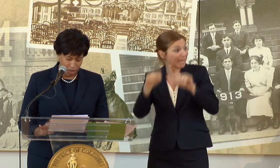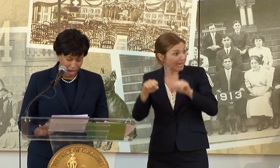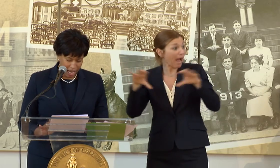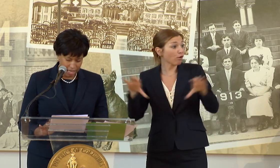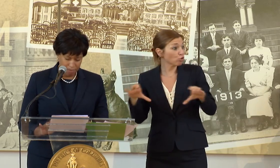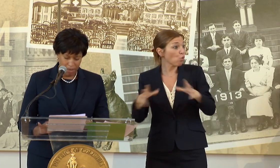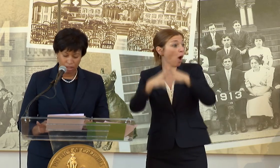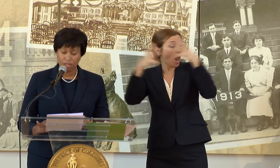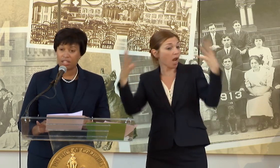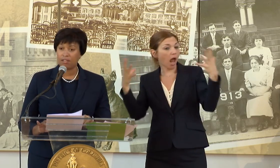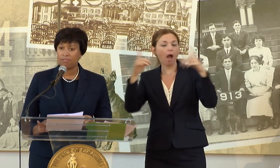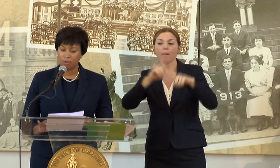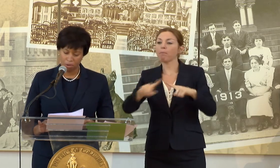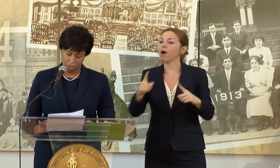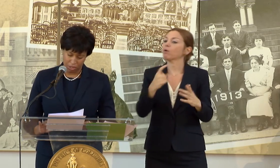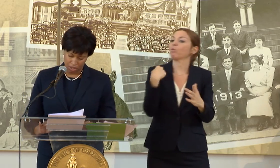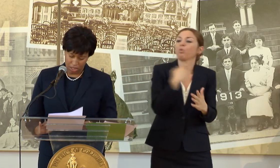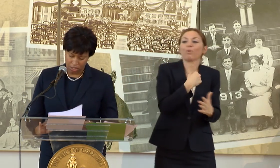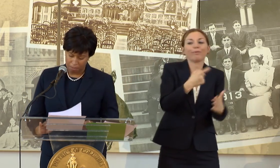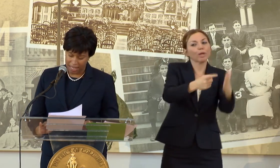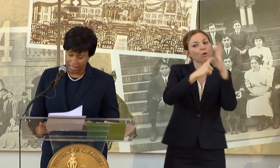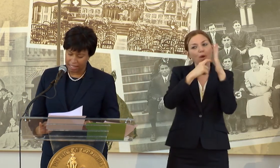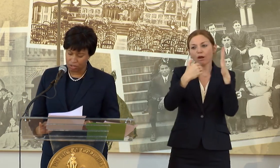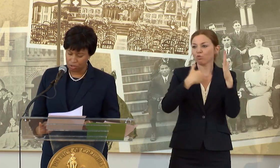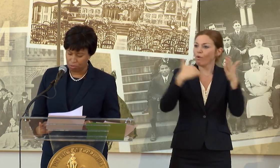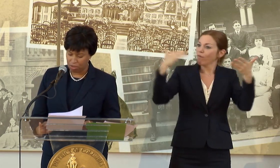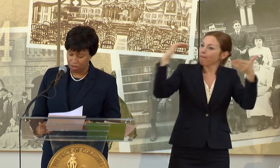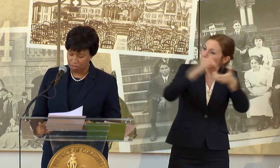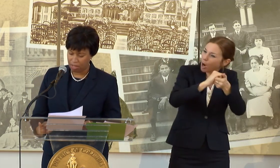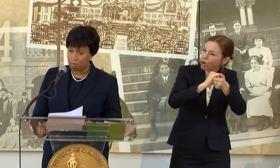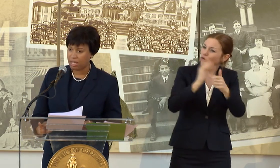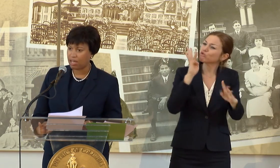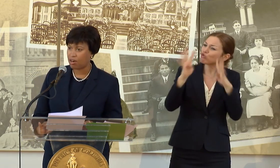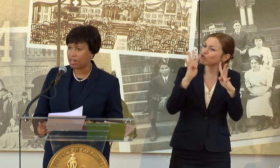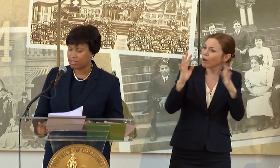SO I AM LOOKING FORWARD TO MAKING SURE THAT WE ARE